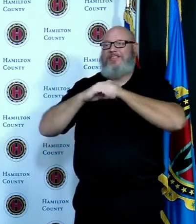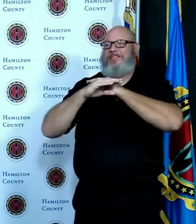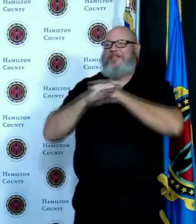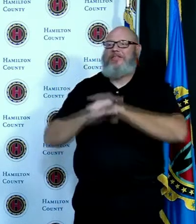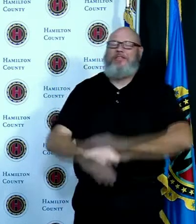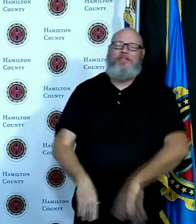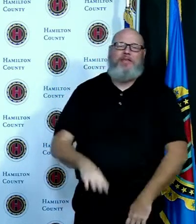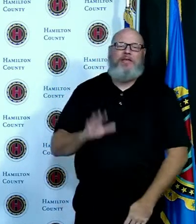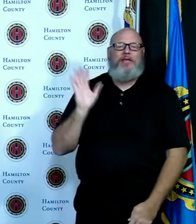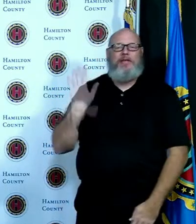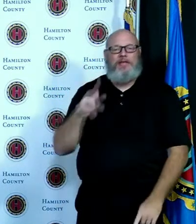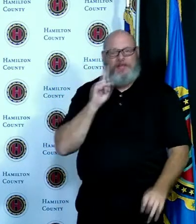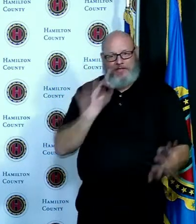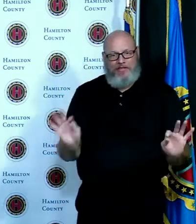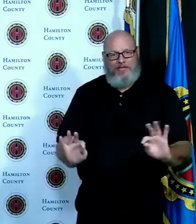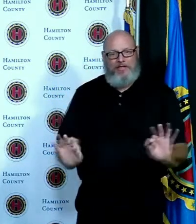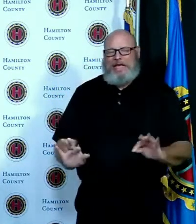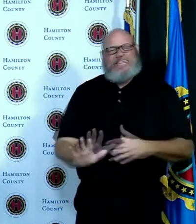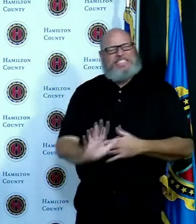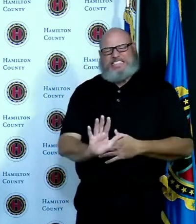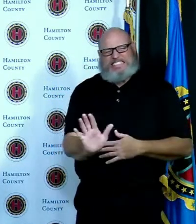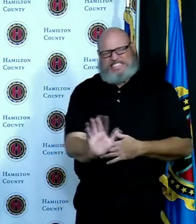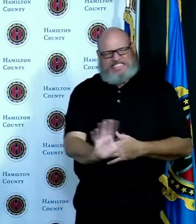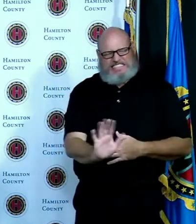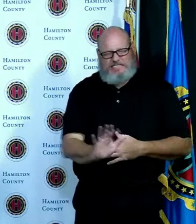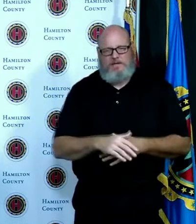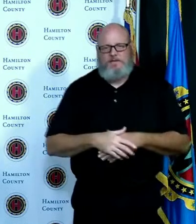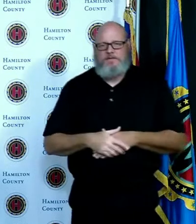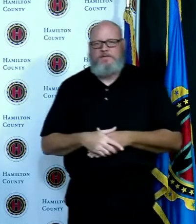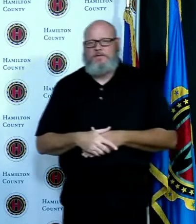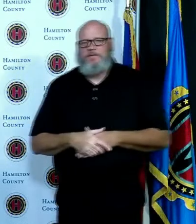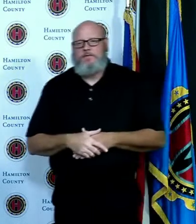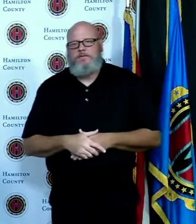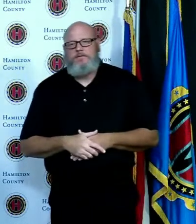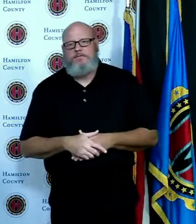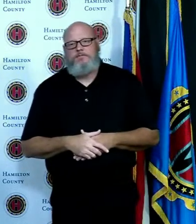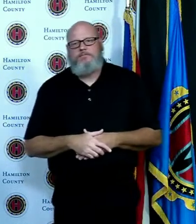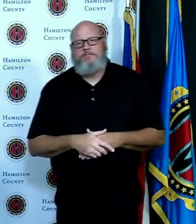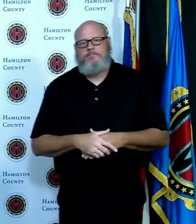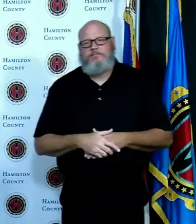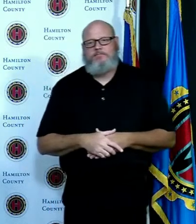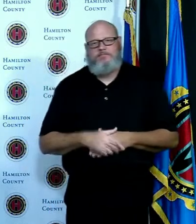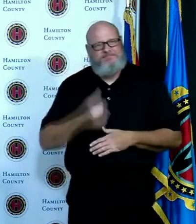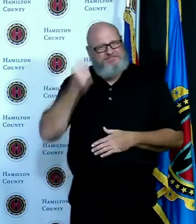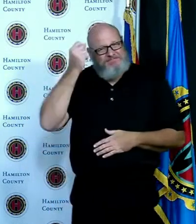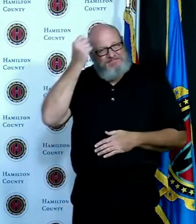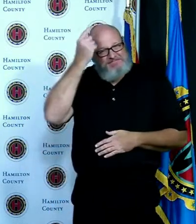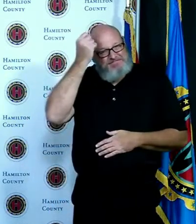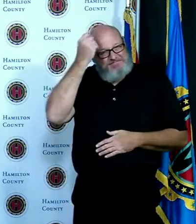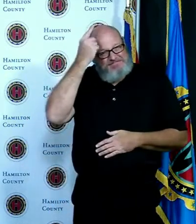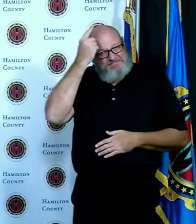exactly what we have to do or stay away from these people keep your distance the six feet or both